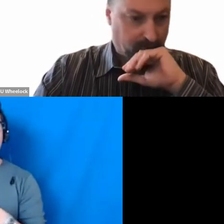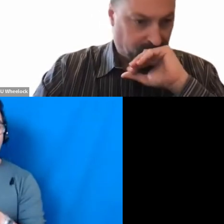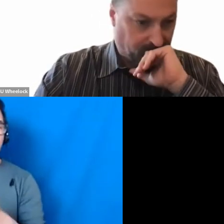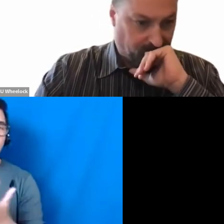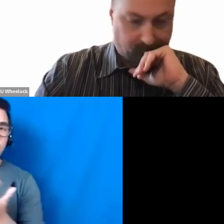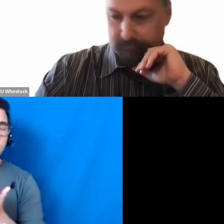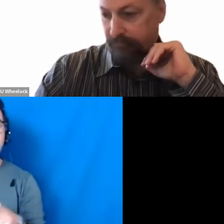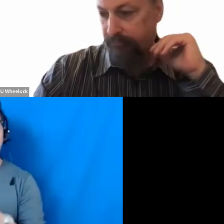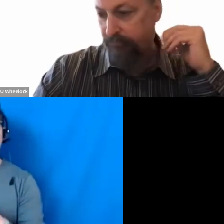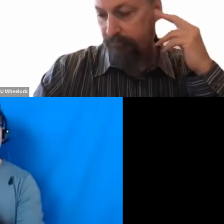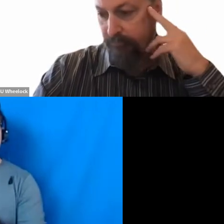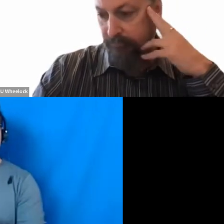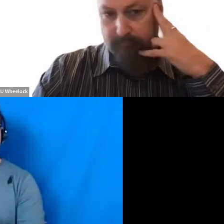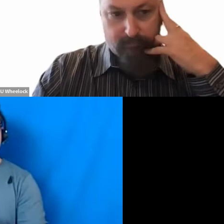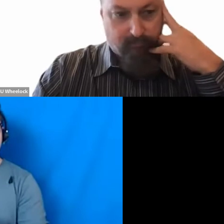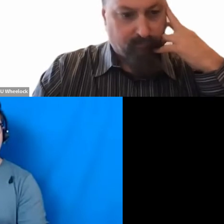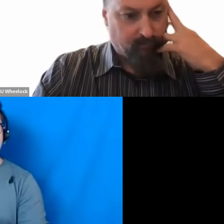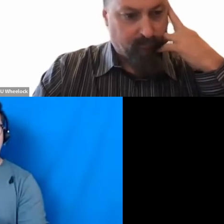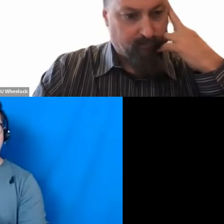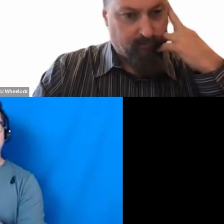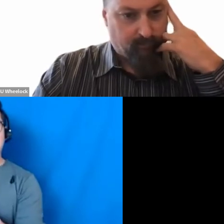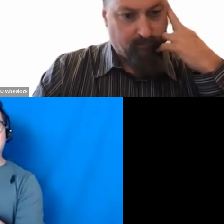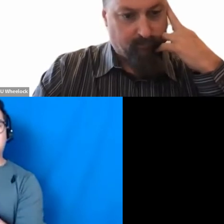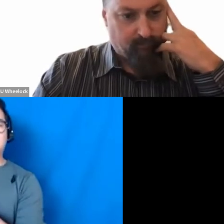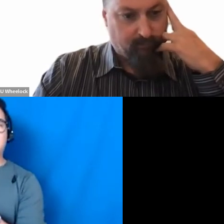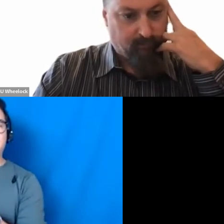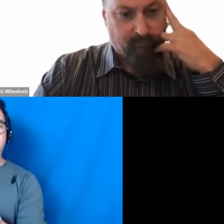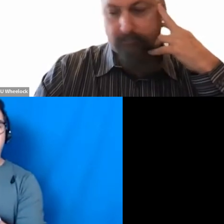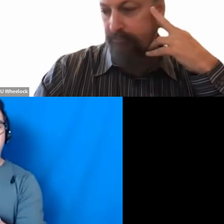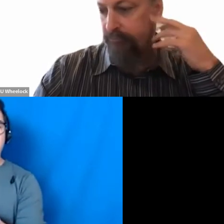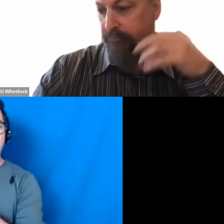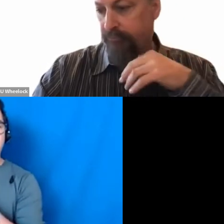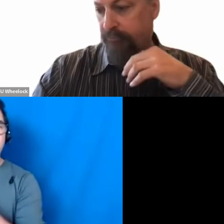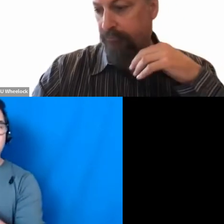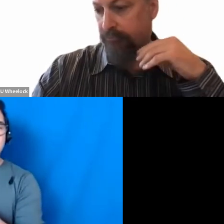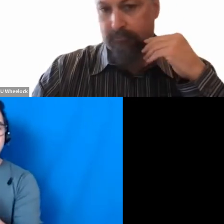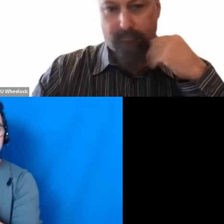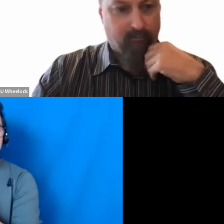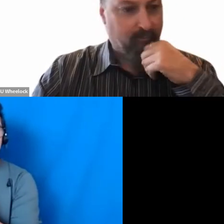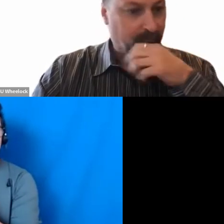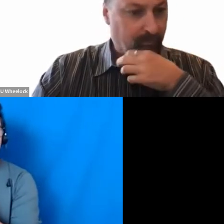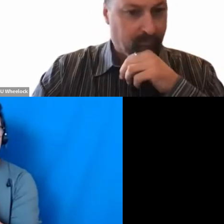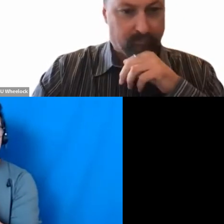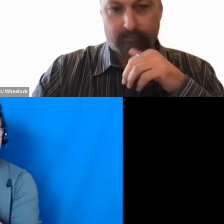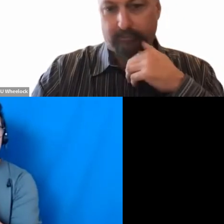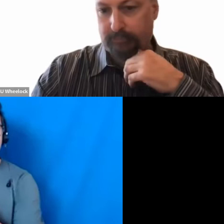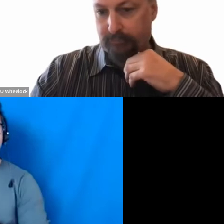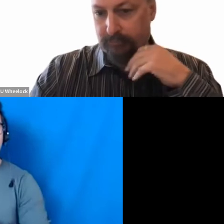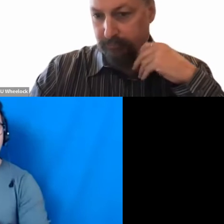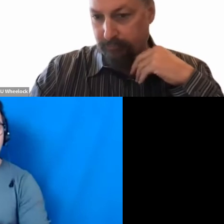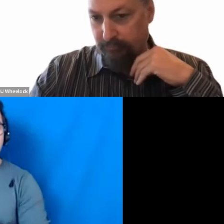to better understand the ecological factors of support or hinder the use of evidence.